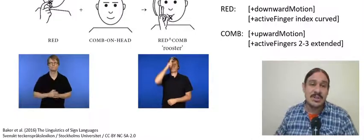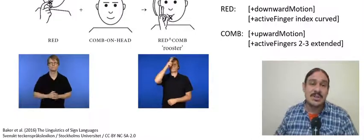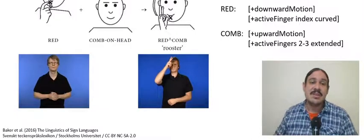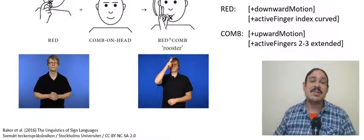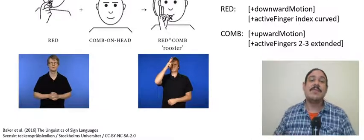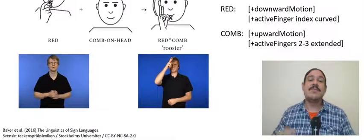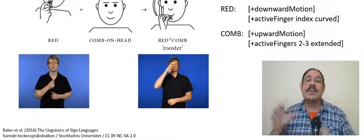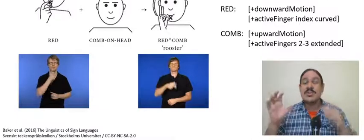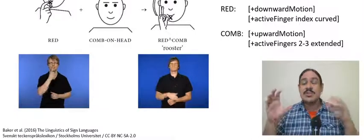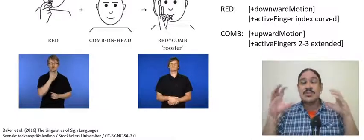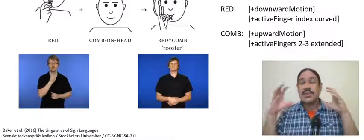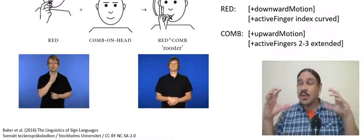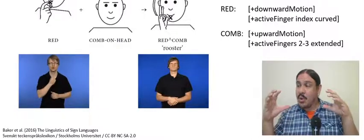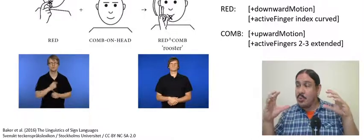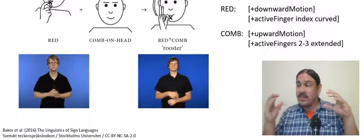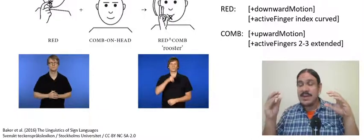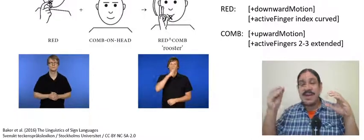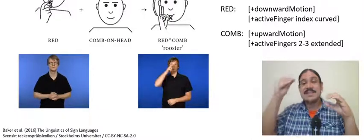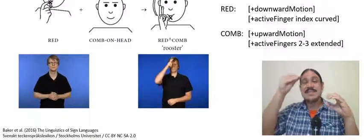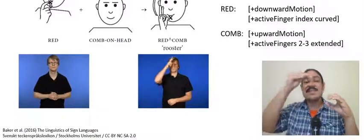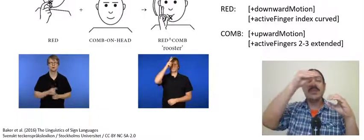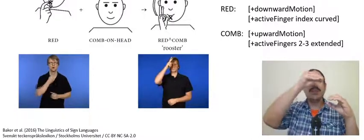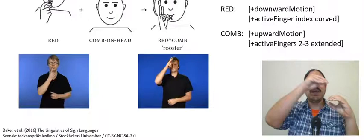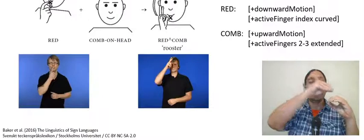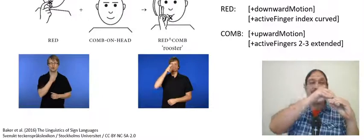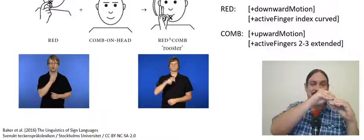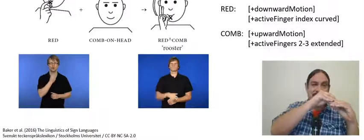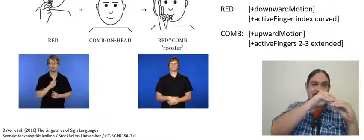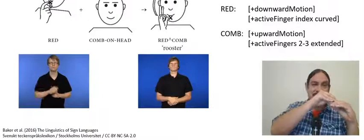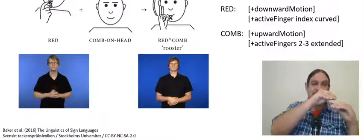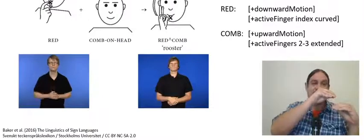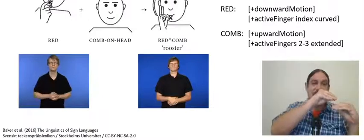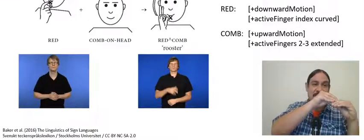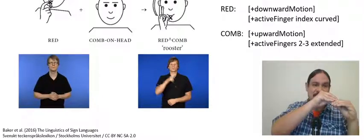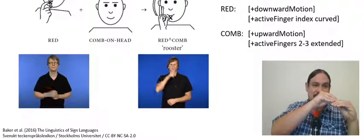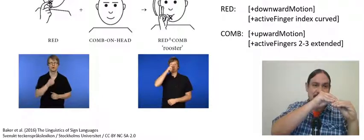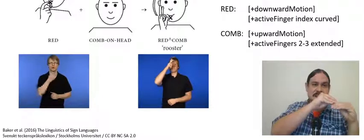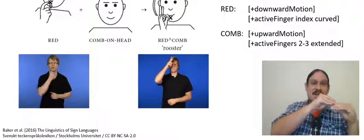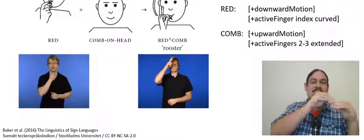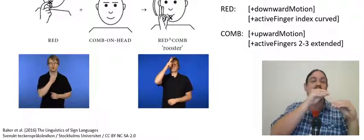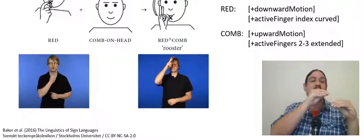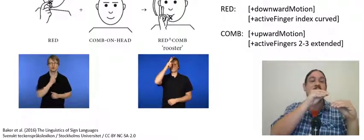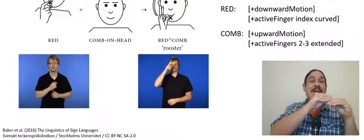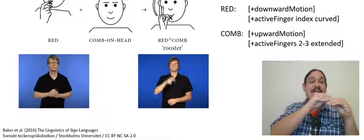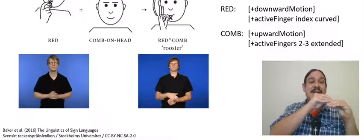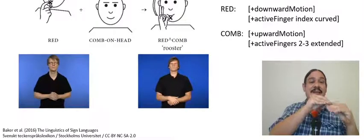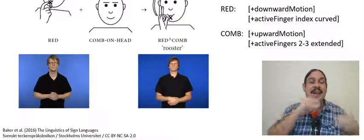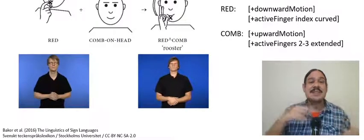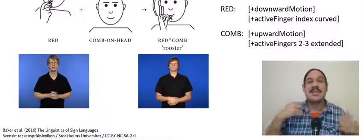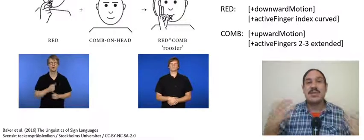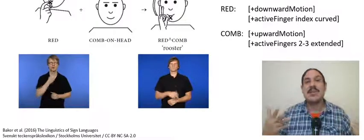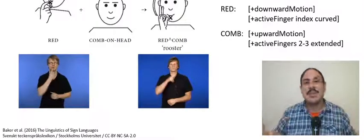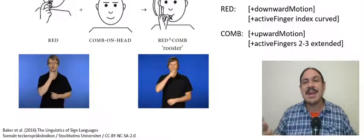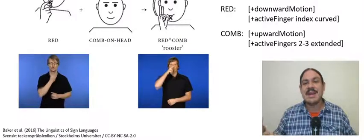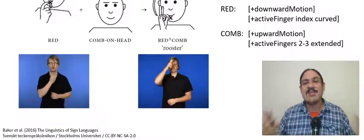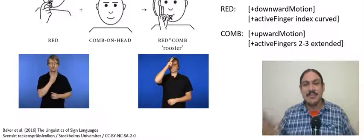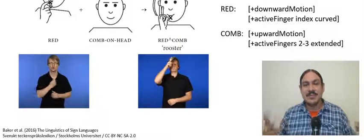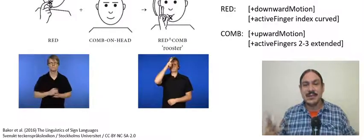point on your mouth the downward motion and the index curve